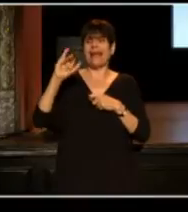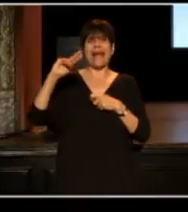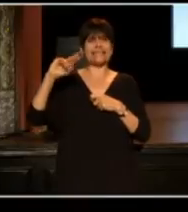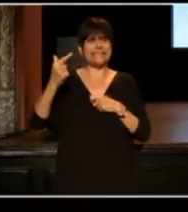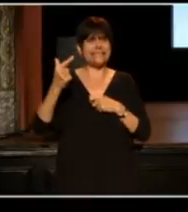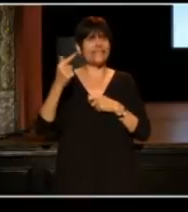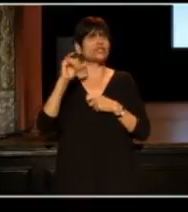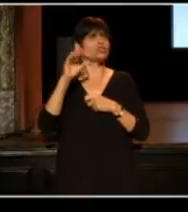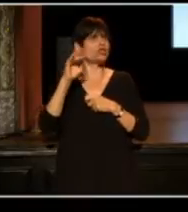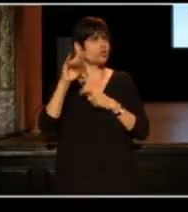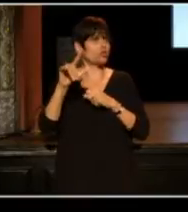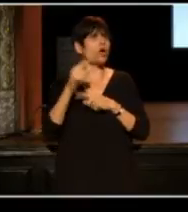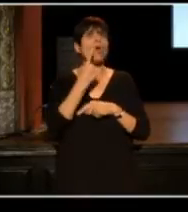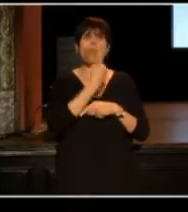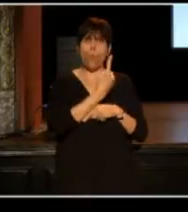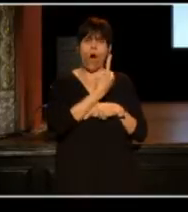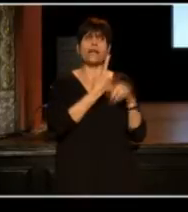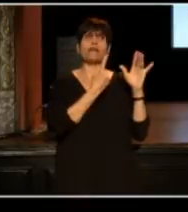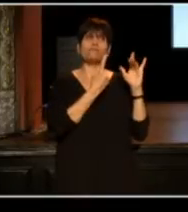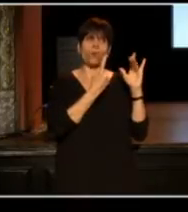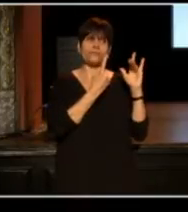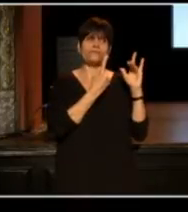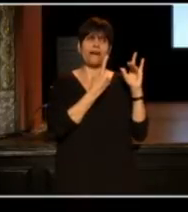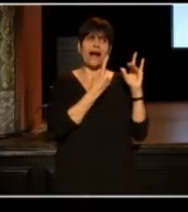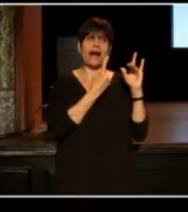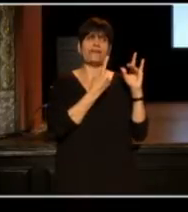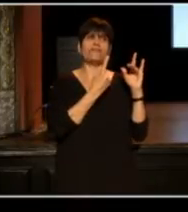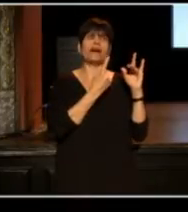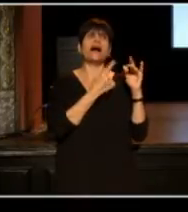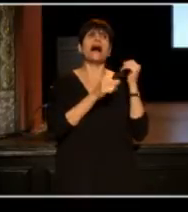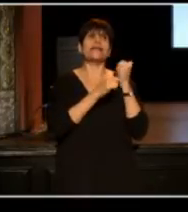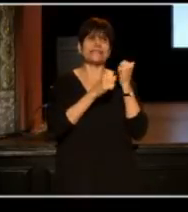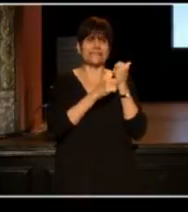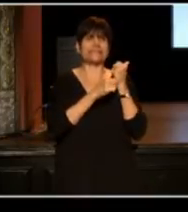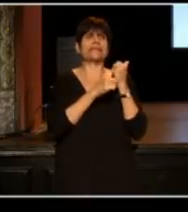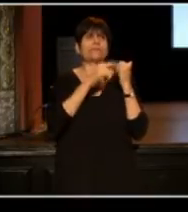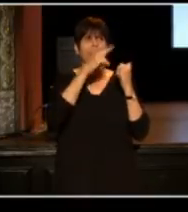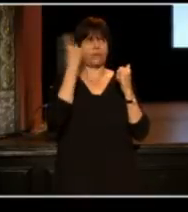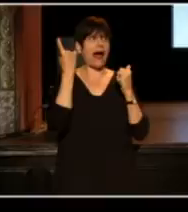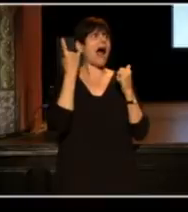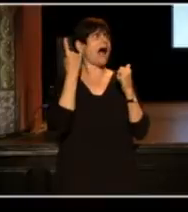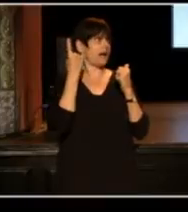she was one of 25 Black assistant managing editors in America.